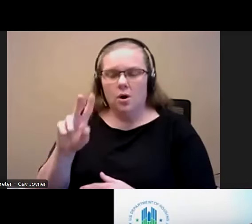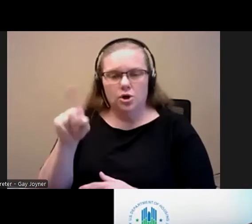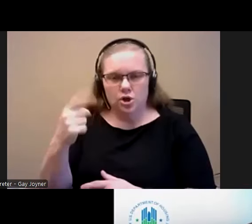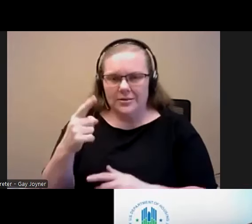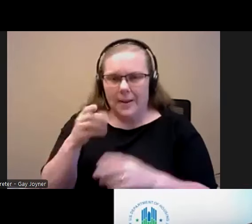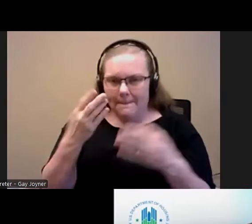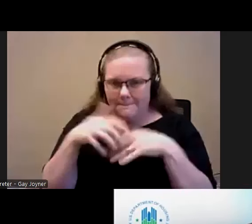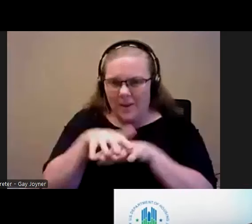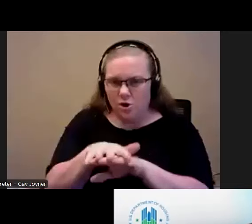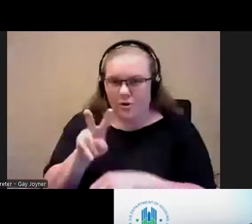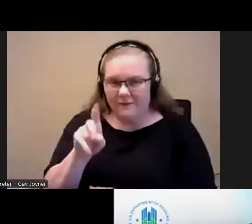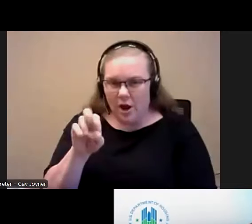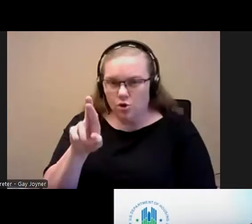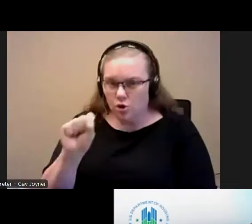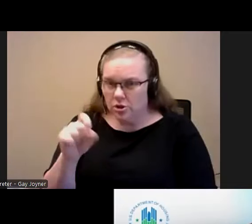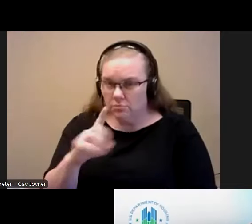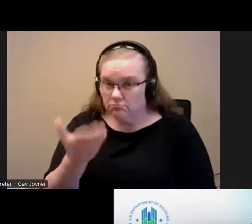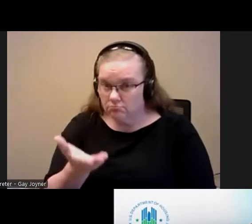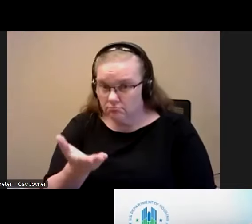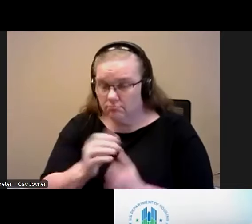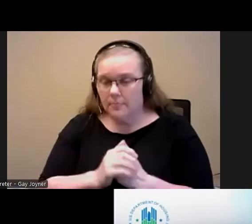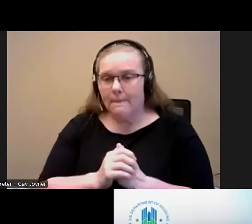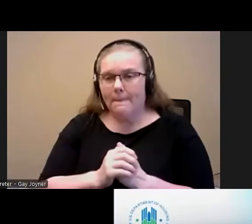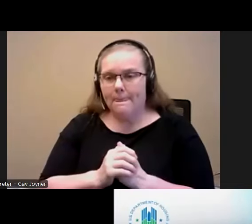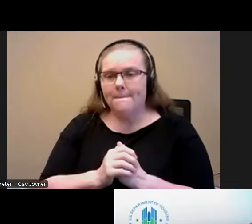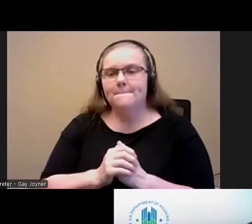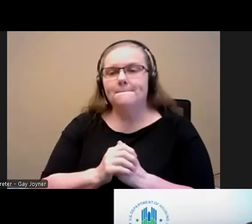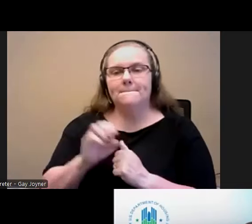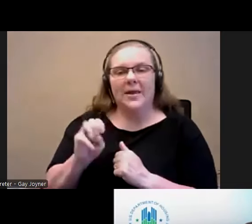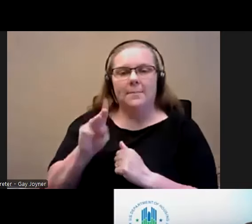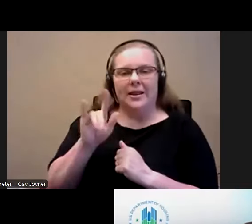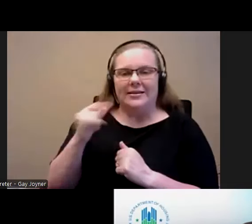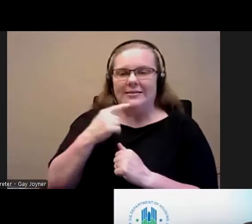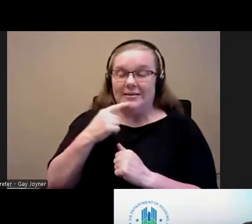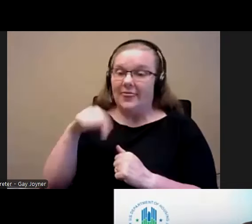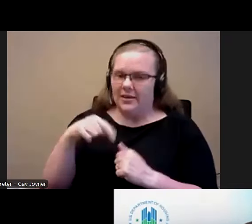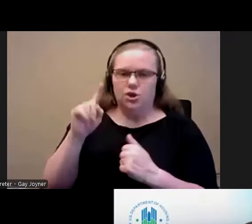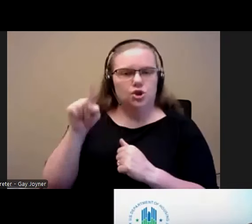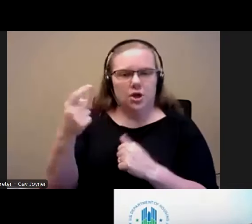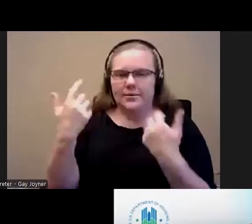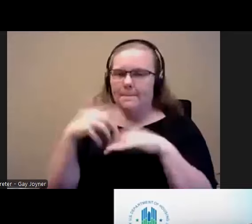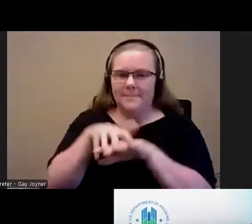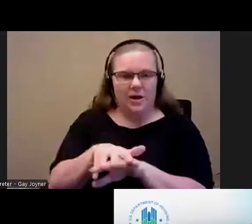This is just for mainstream factors.